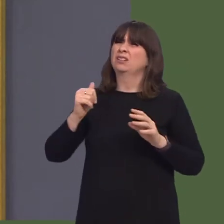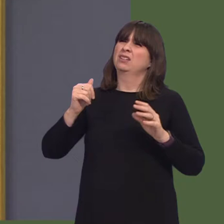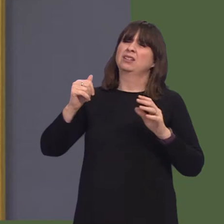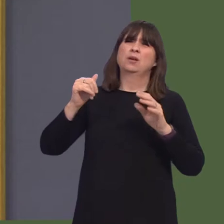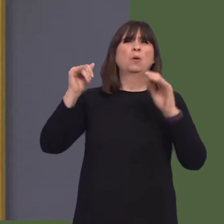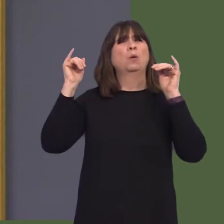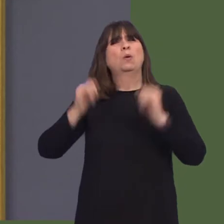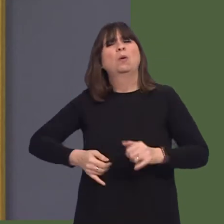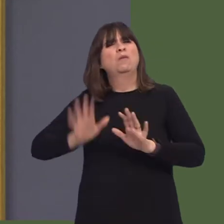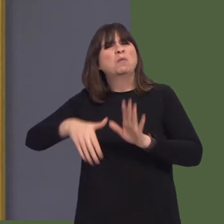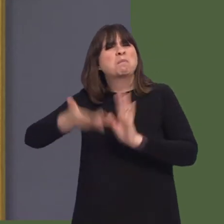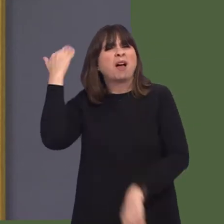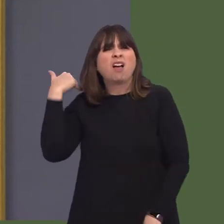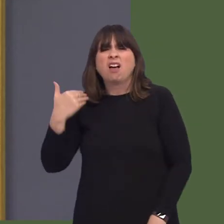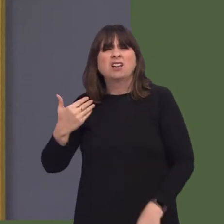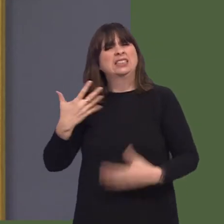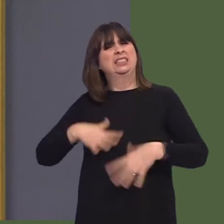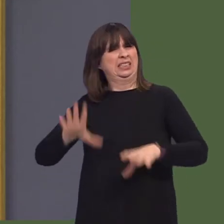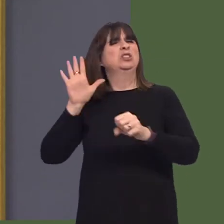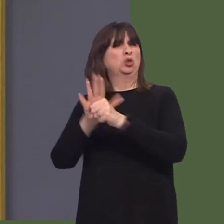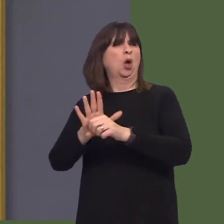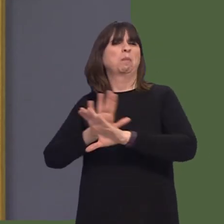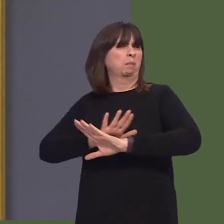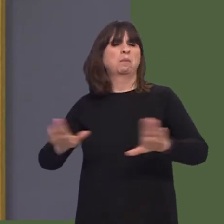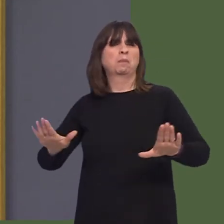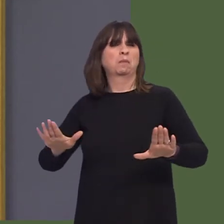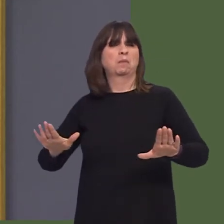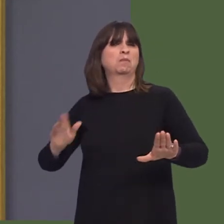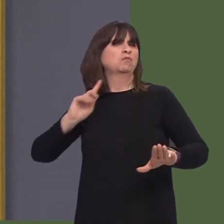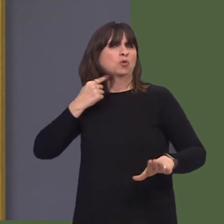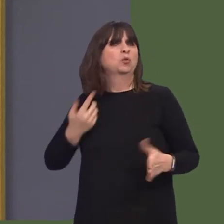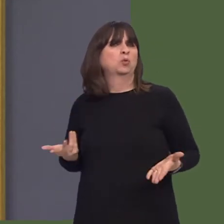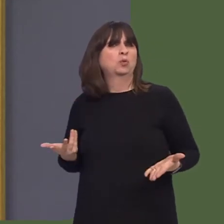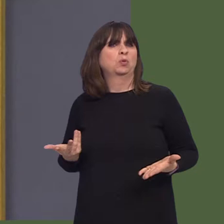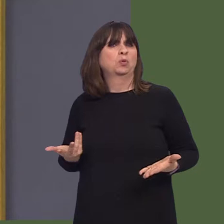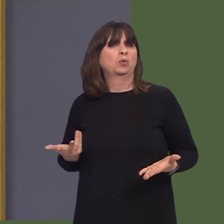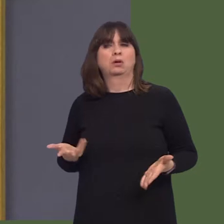They're not interested in cost, they're interested in skills. Increasingly, we can answer that question positively.